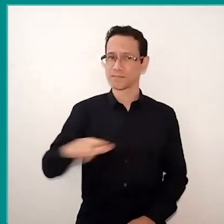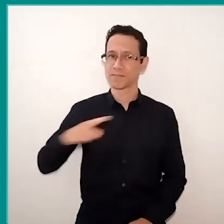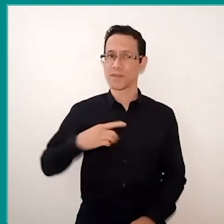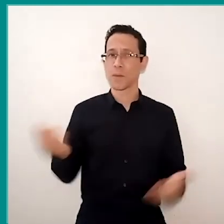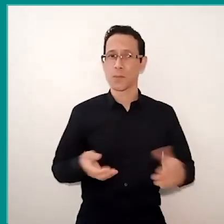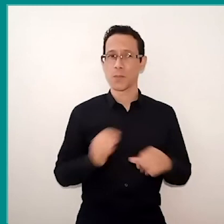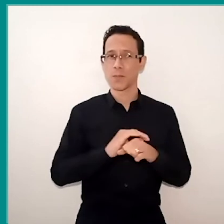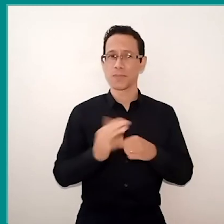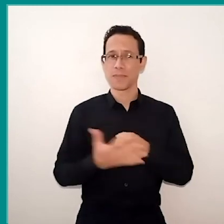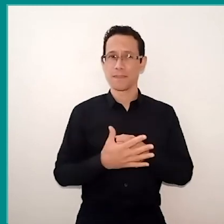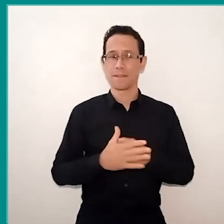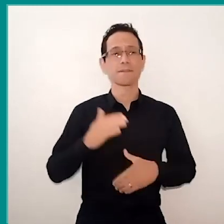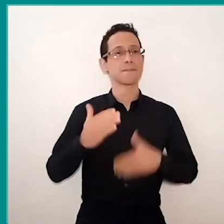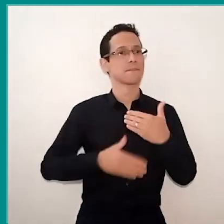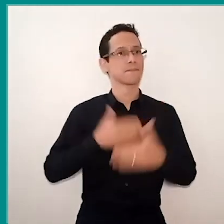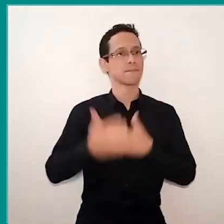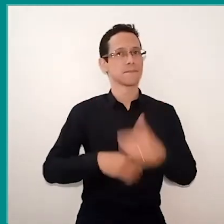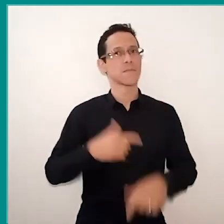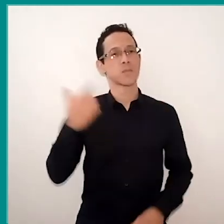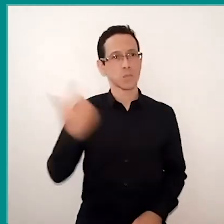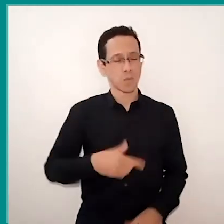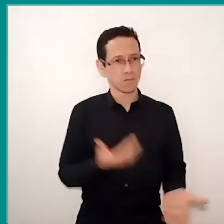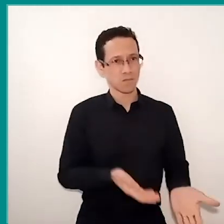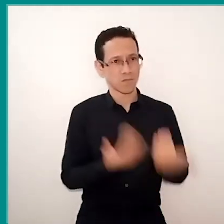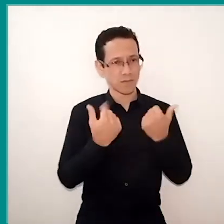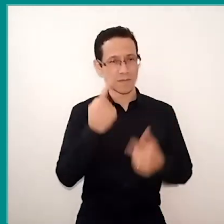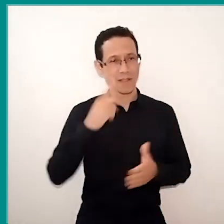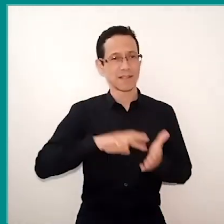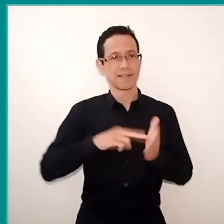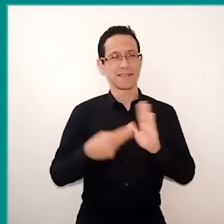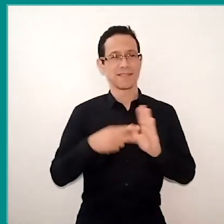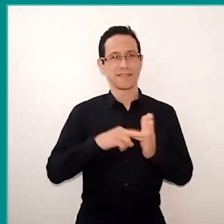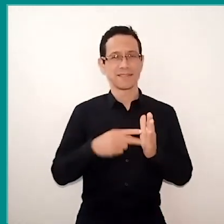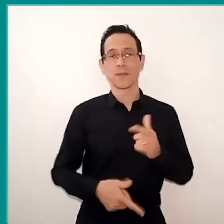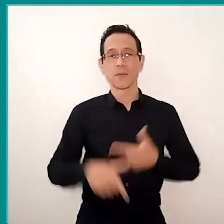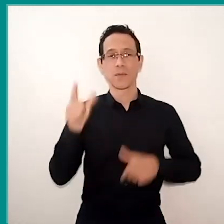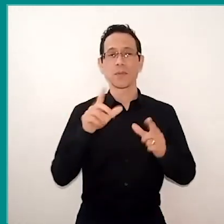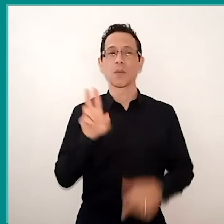and, in a while, review and reframe them. Other units used this when children,